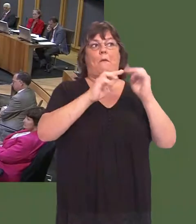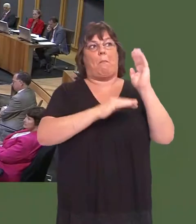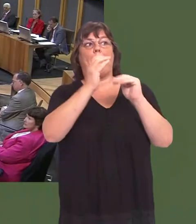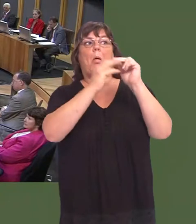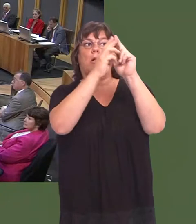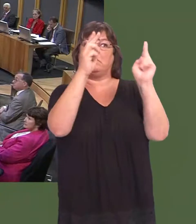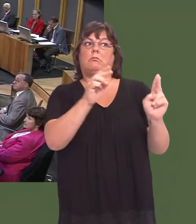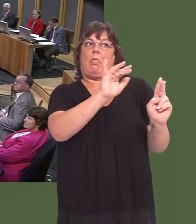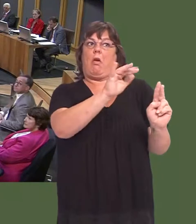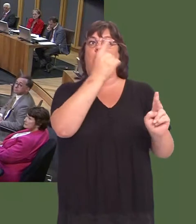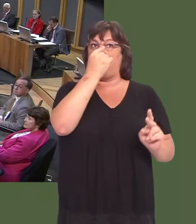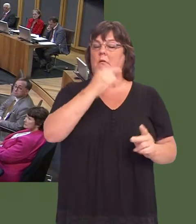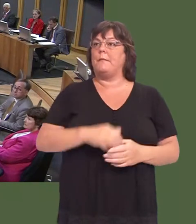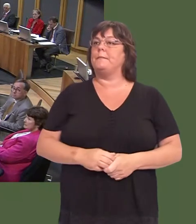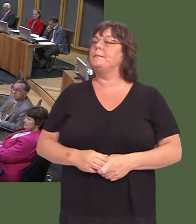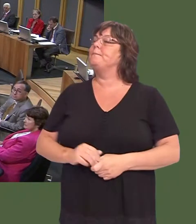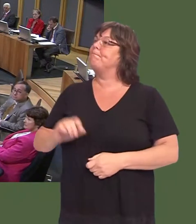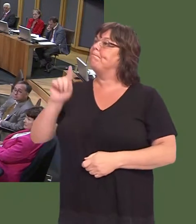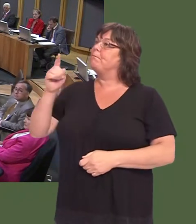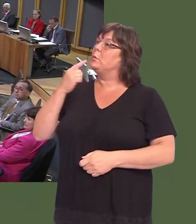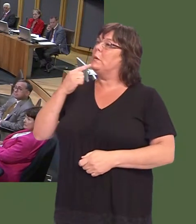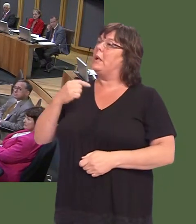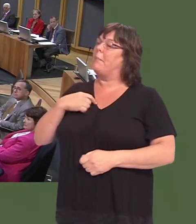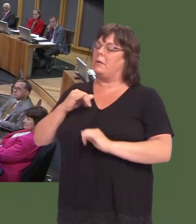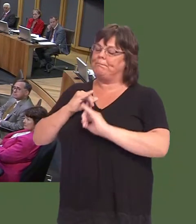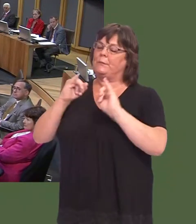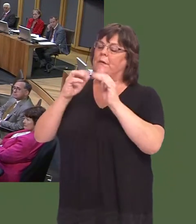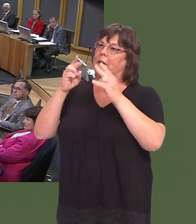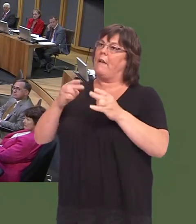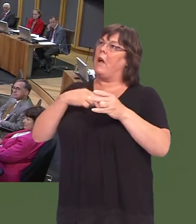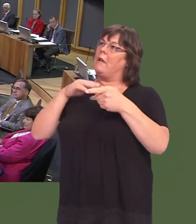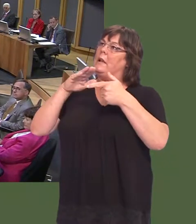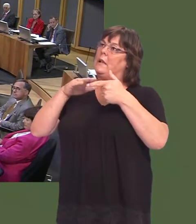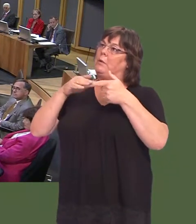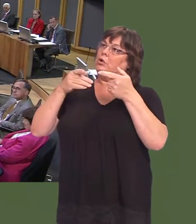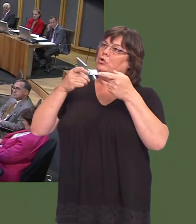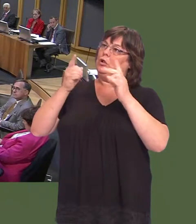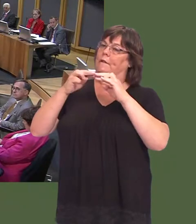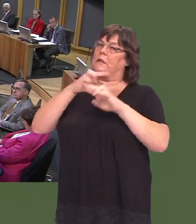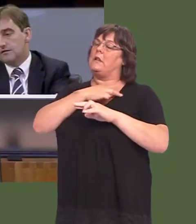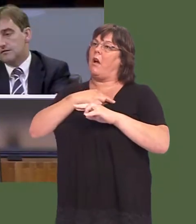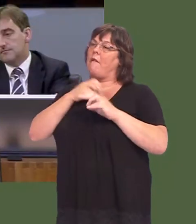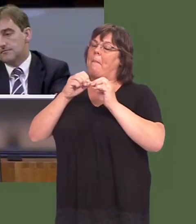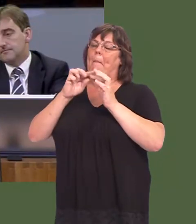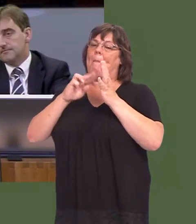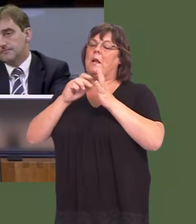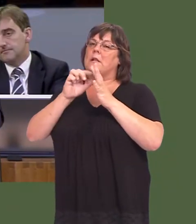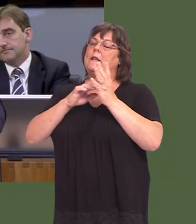Davies: Thank you, First Minister, for your remarks about the tragic death of our deputy chief of staff, Ben Davies.